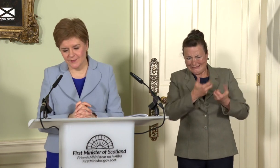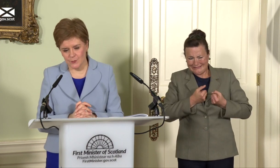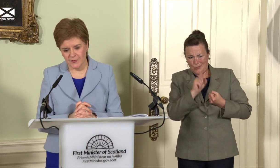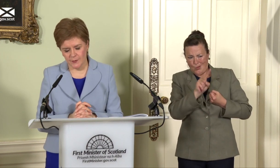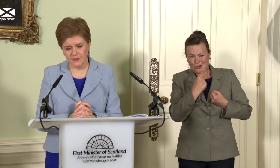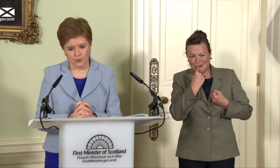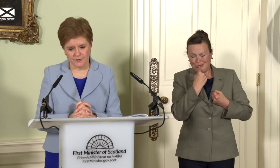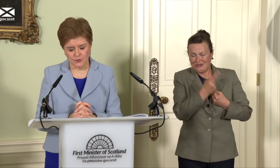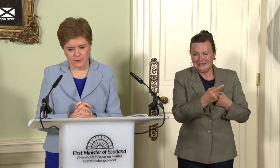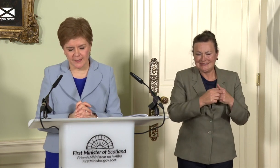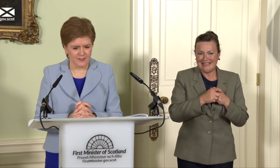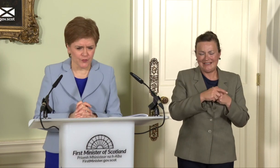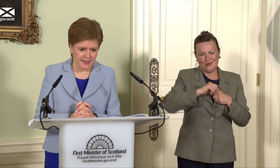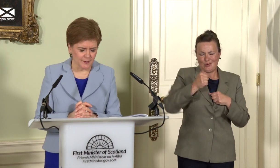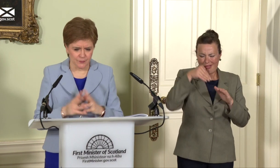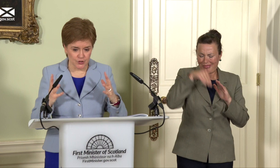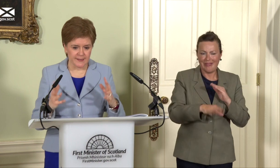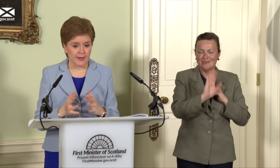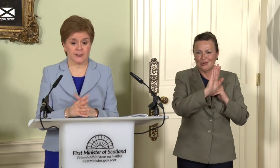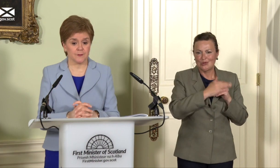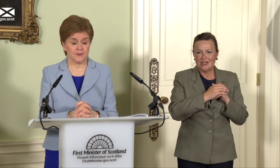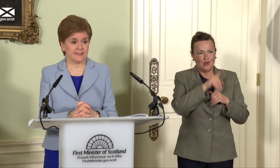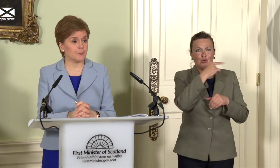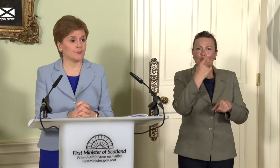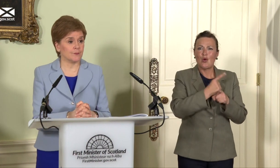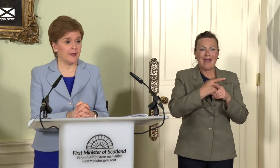deal with the substance of it. So it’s not the case… You take the health service, for example,